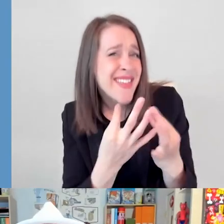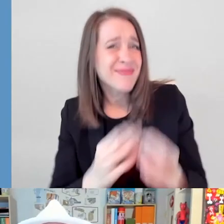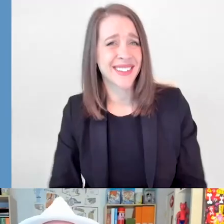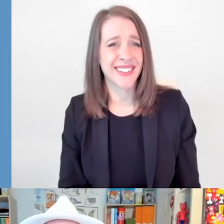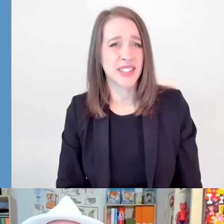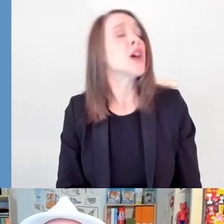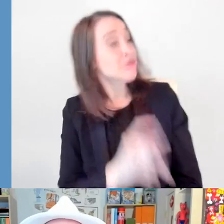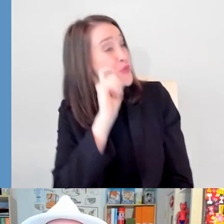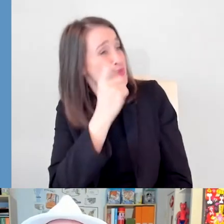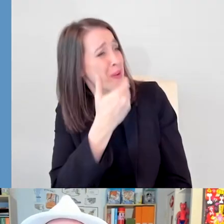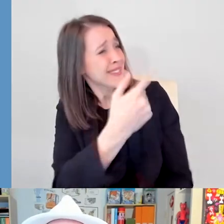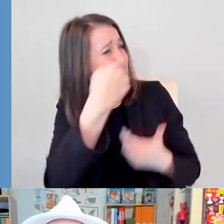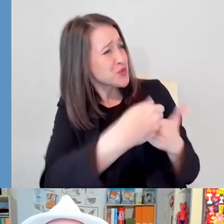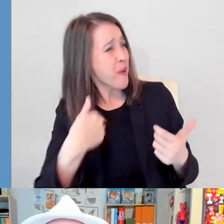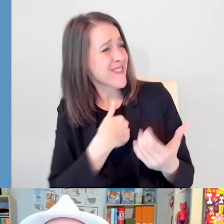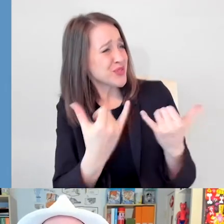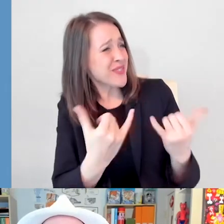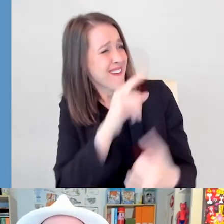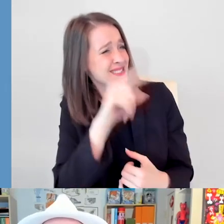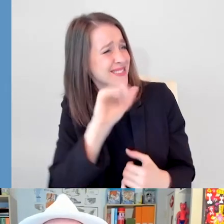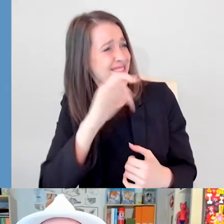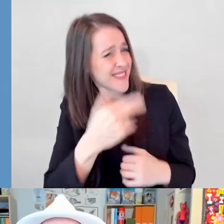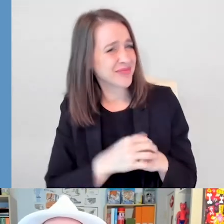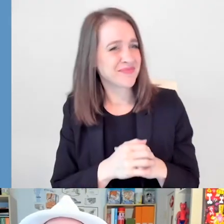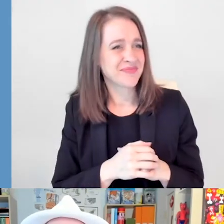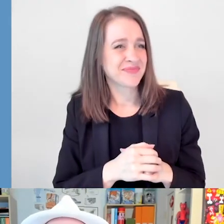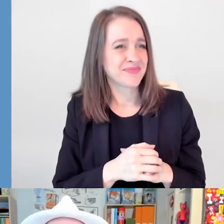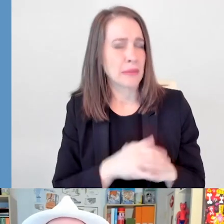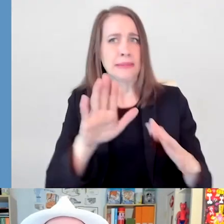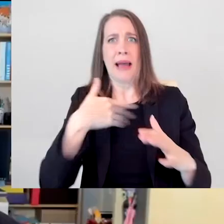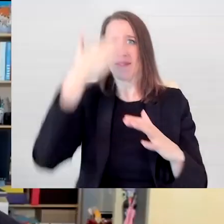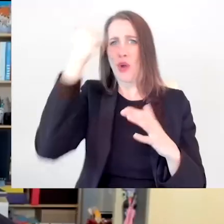Cool. Thanks for joining us, Zack. I forgot to do my visual description.